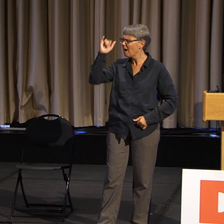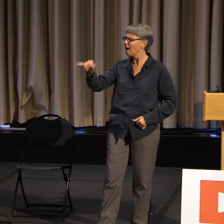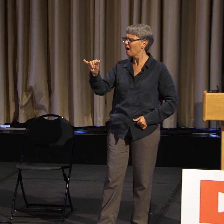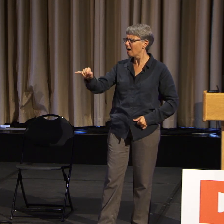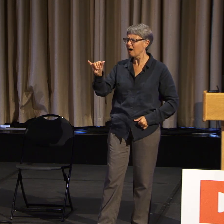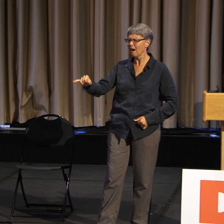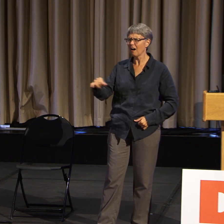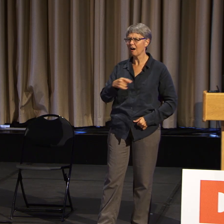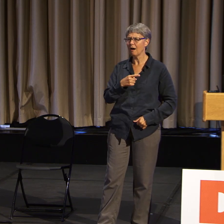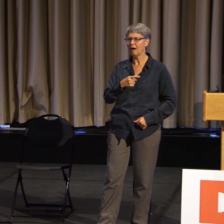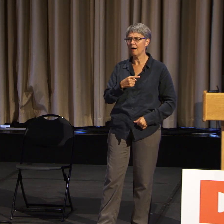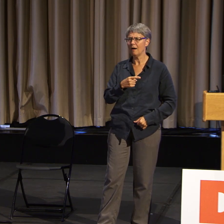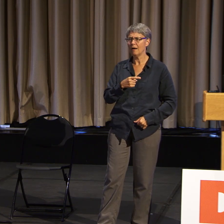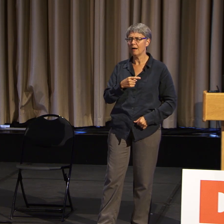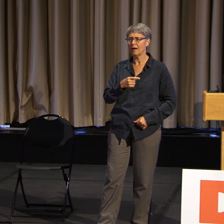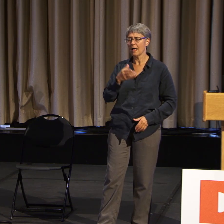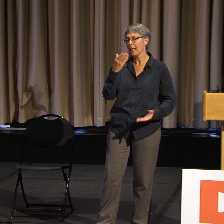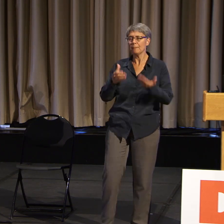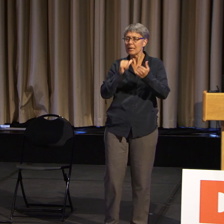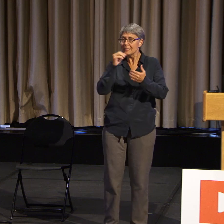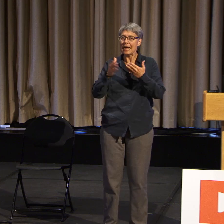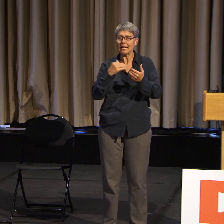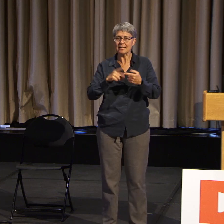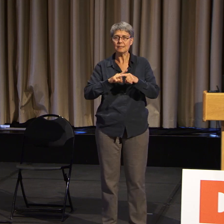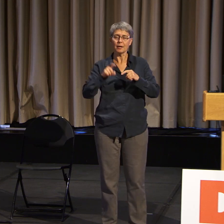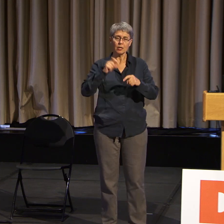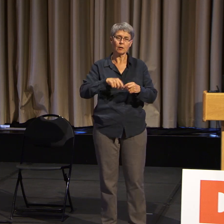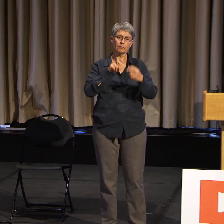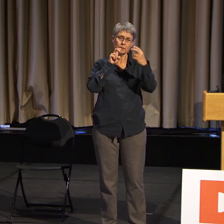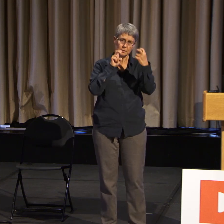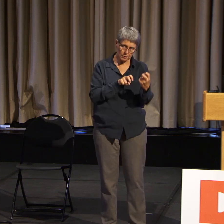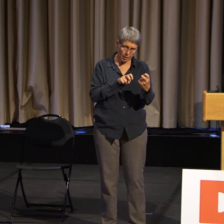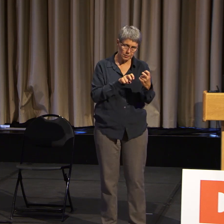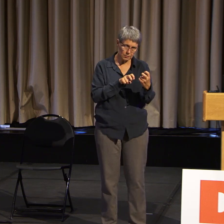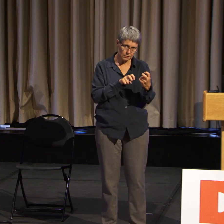And it may not be easy. But just gotta keep doing it.